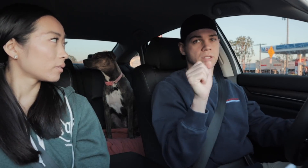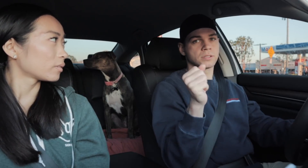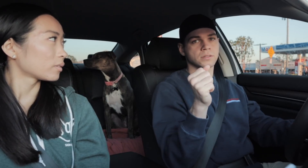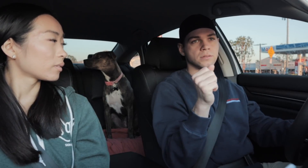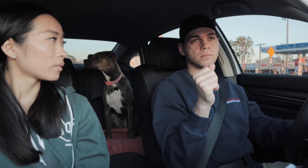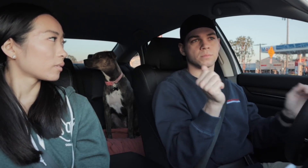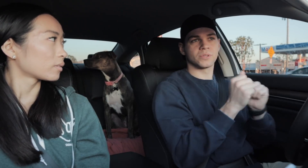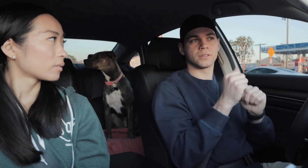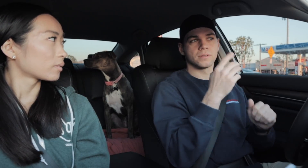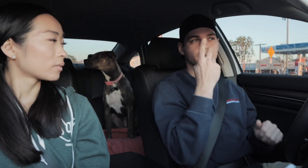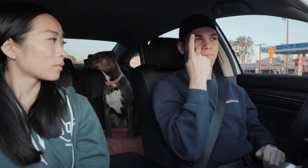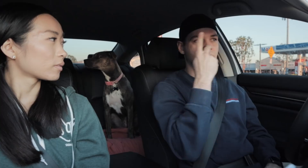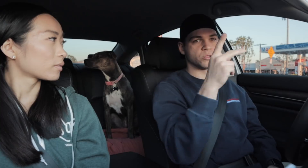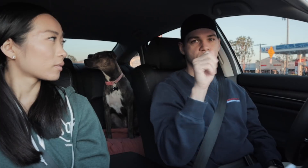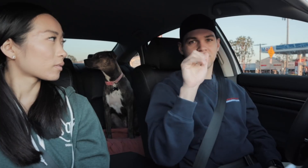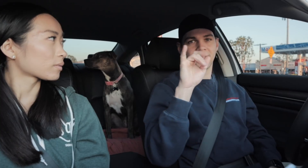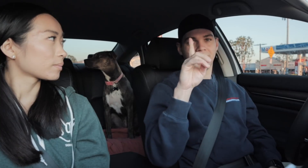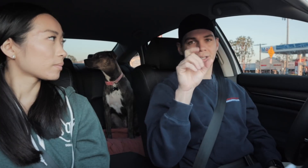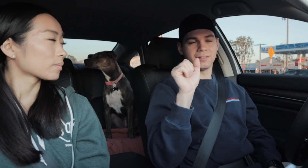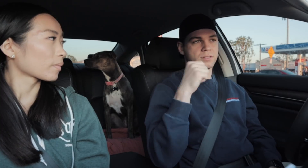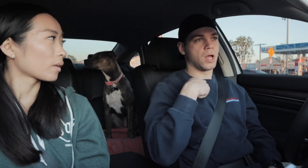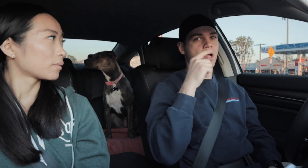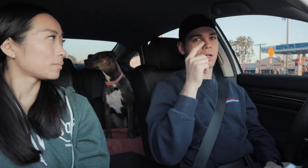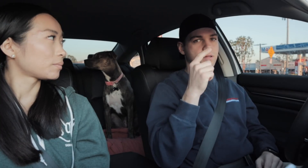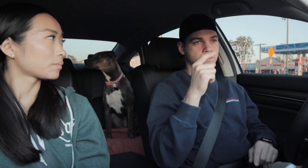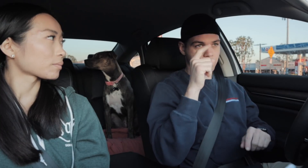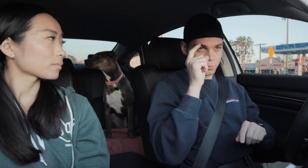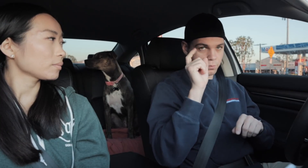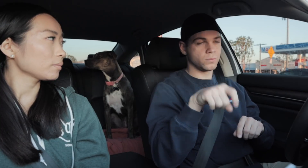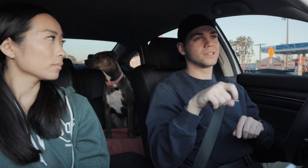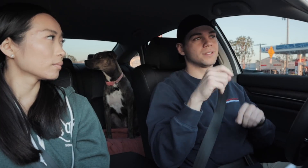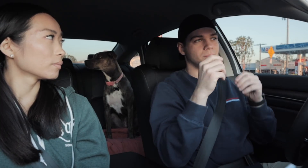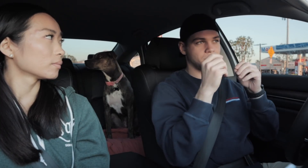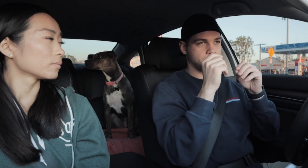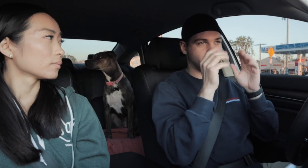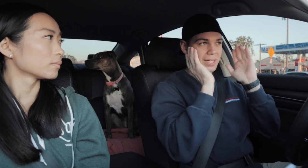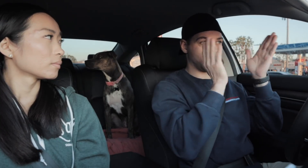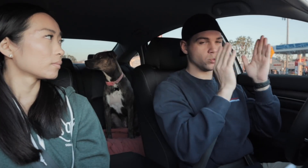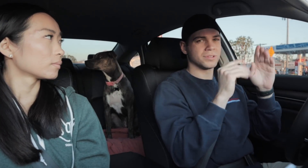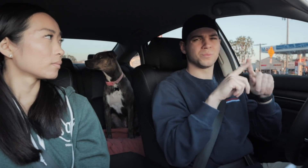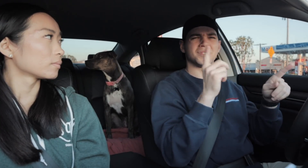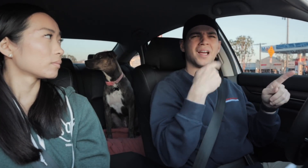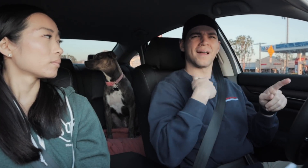R: Yes, with visual aids I DO pay attention but...